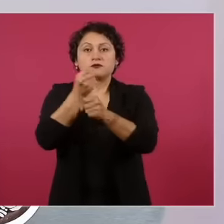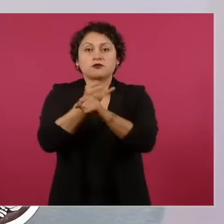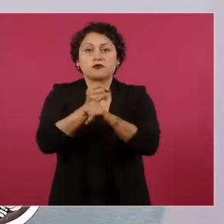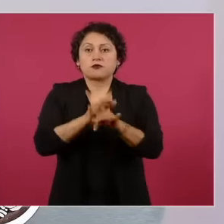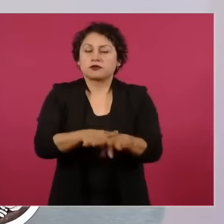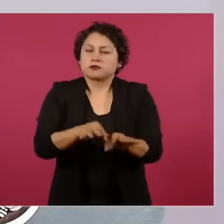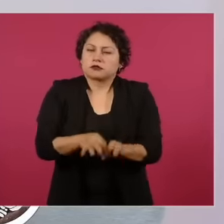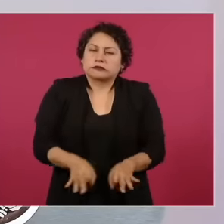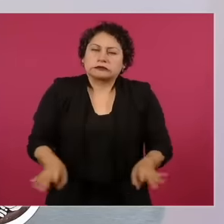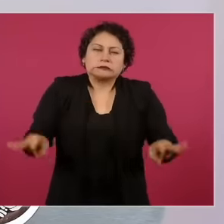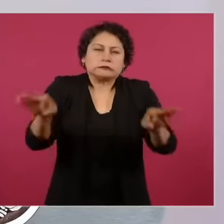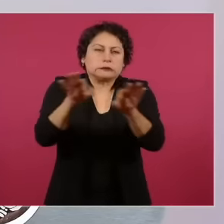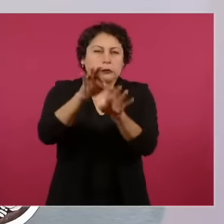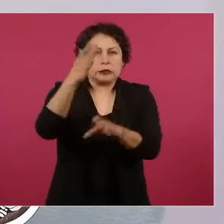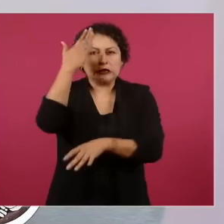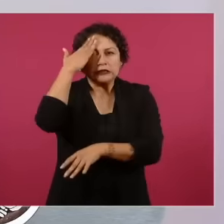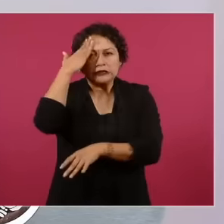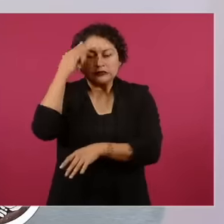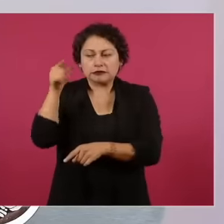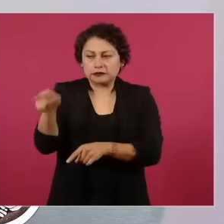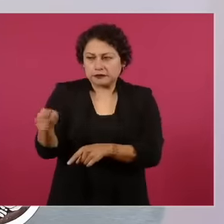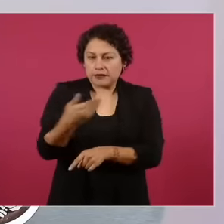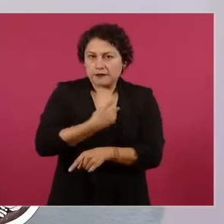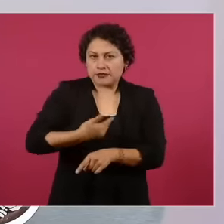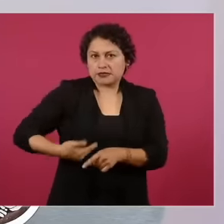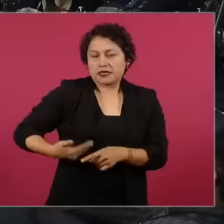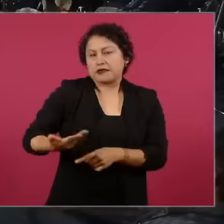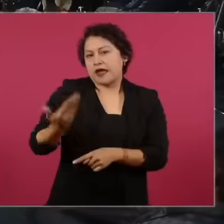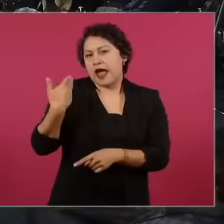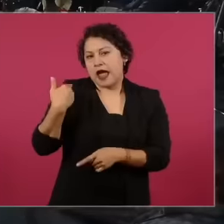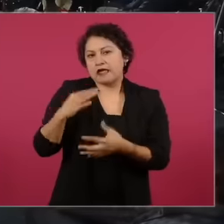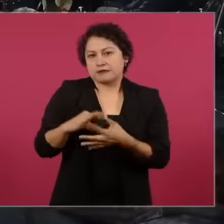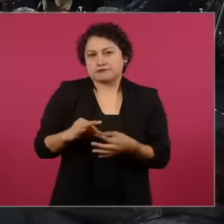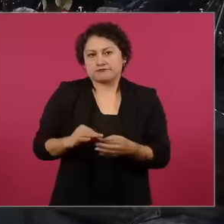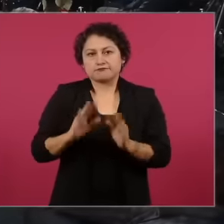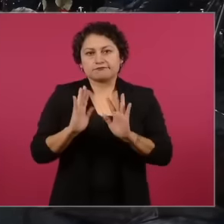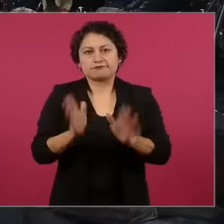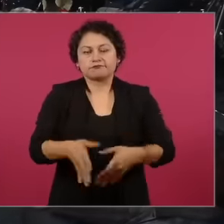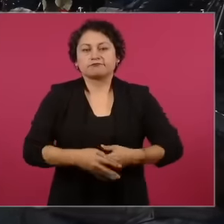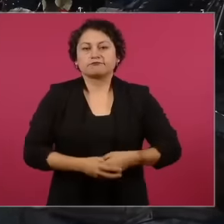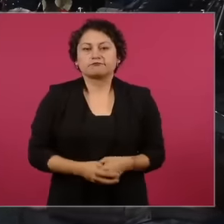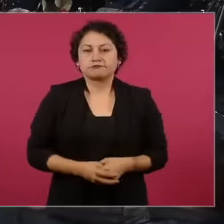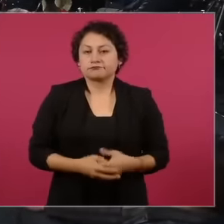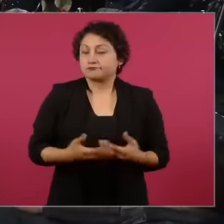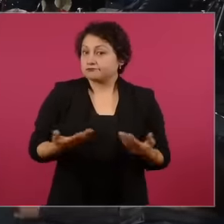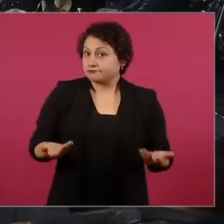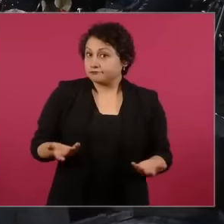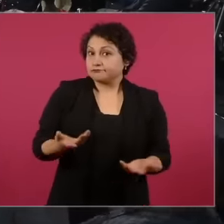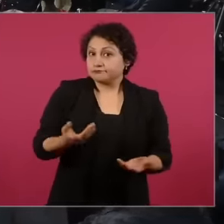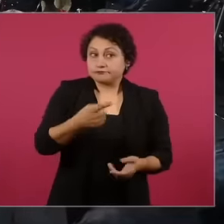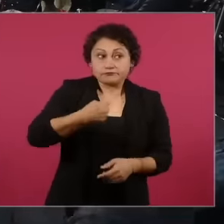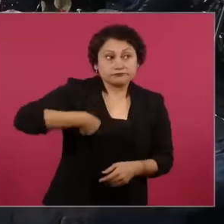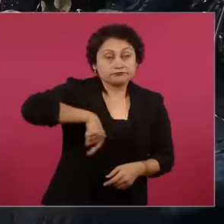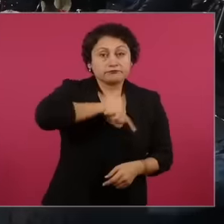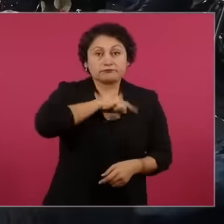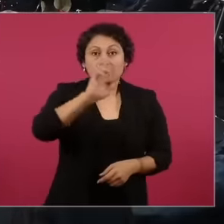Andrés Manuel López Obrador, we must remember that the initiative was born here